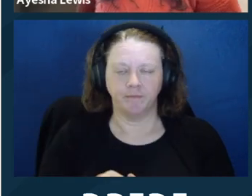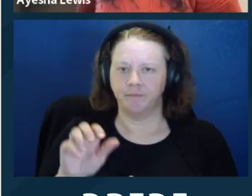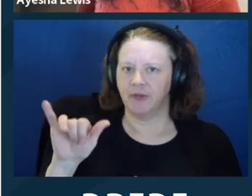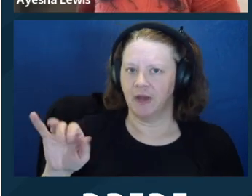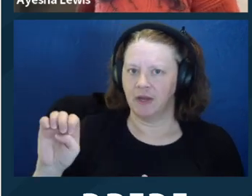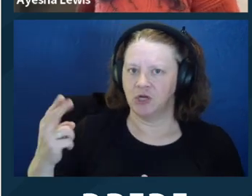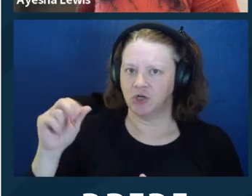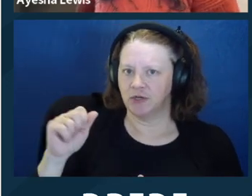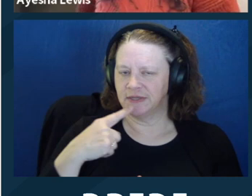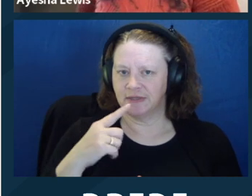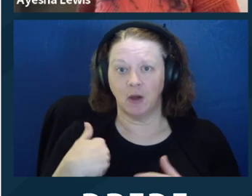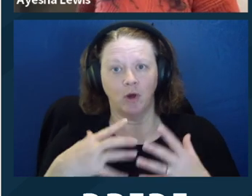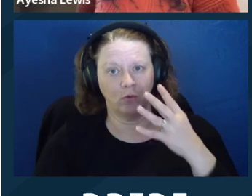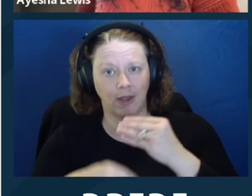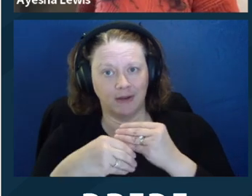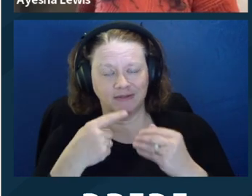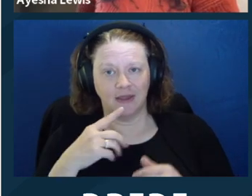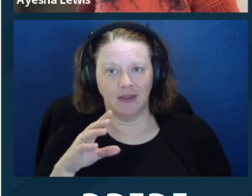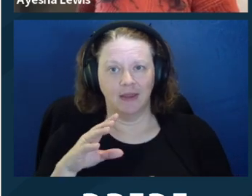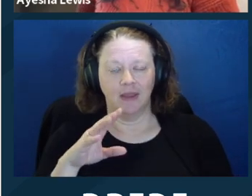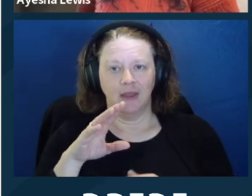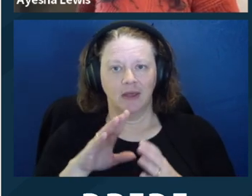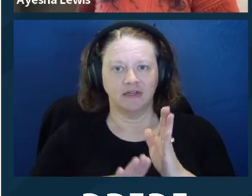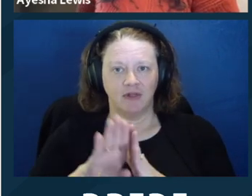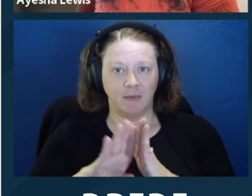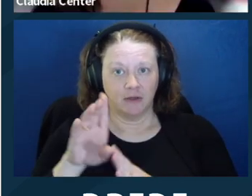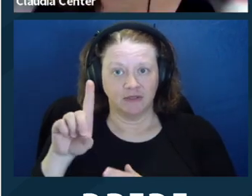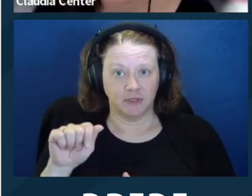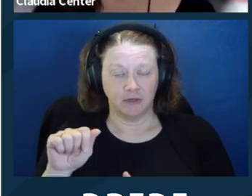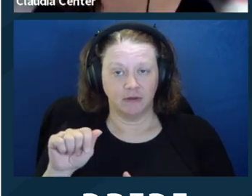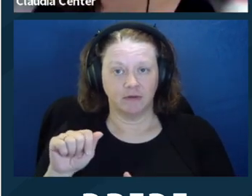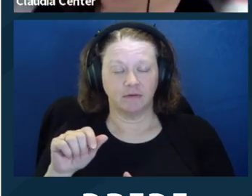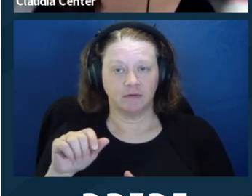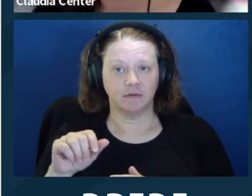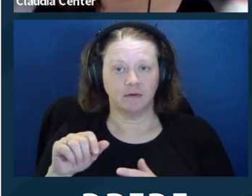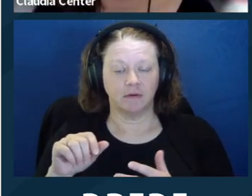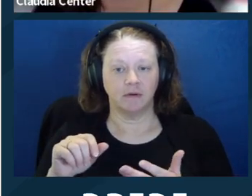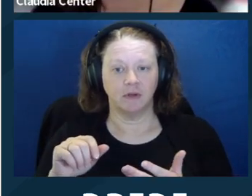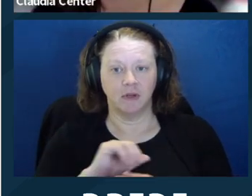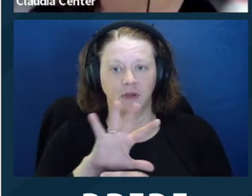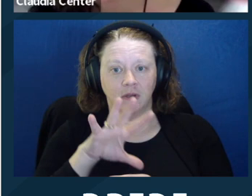folks that developmental disability includes ADHD. Yep. >> AYESHA LEWIS: And so there are a lot of